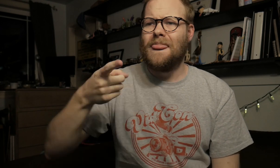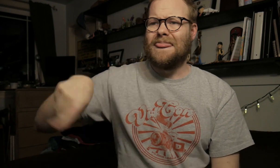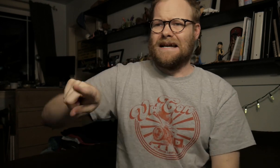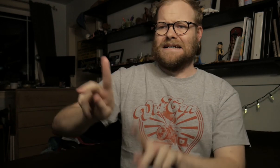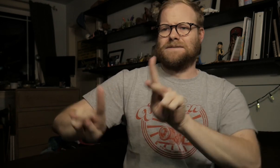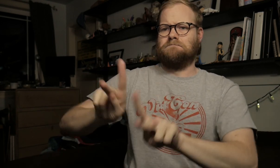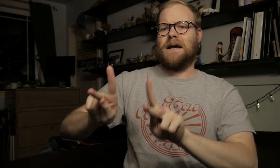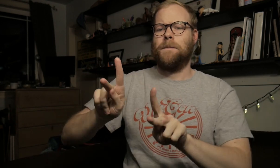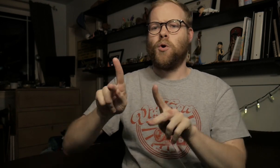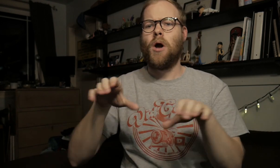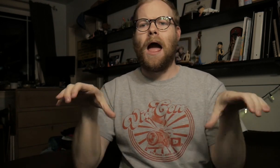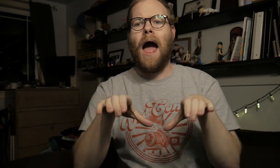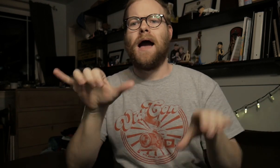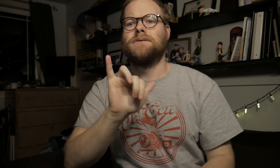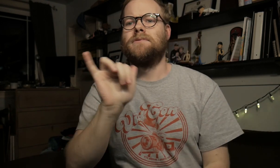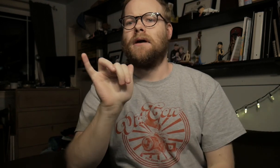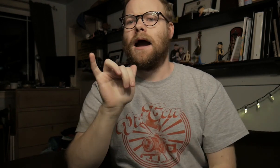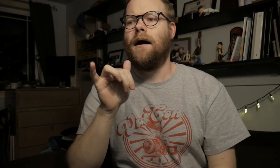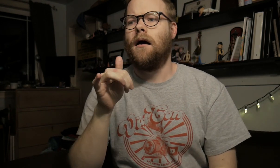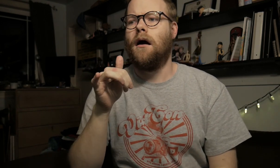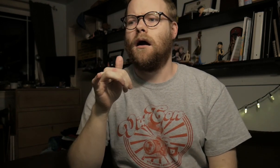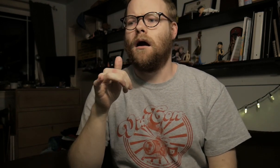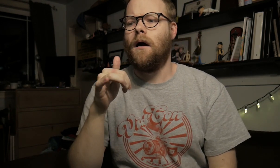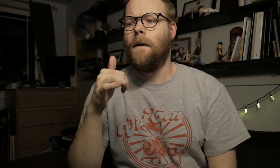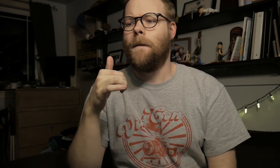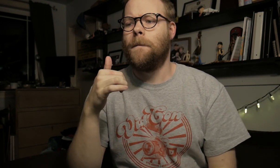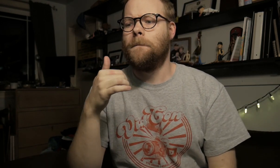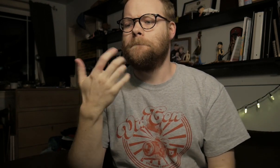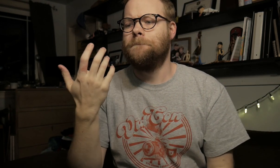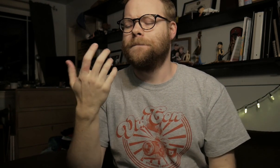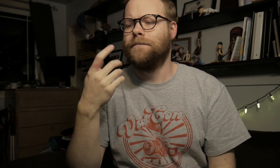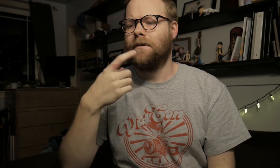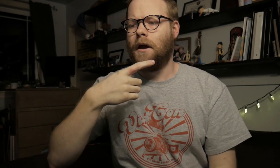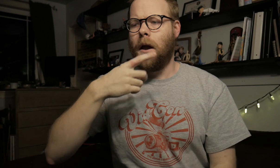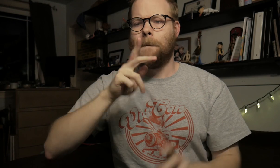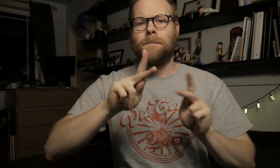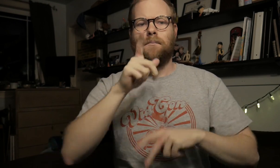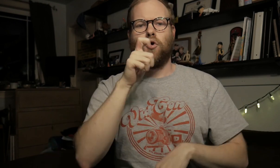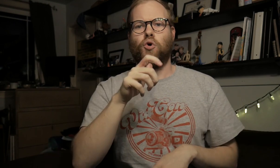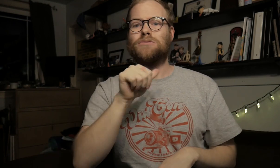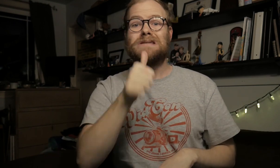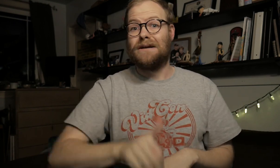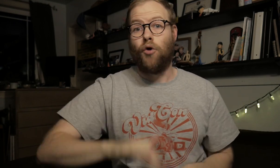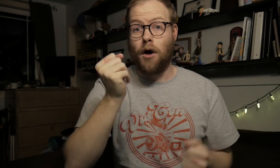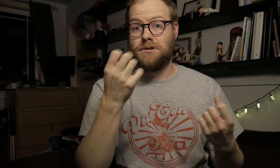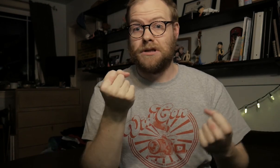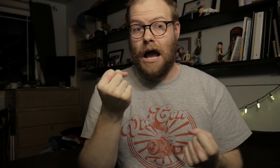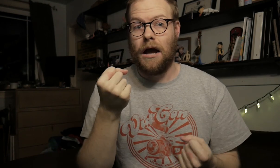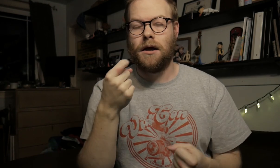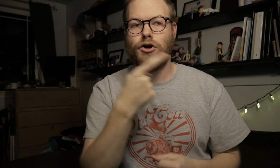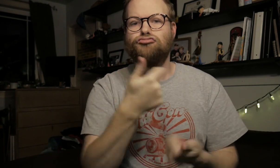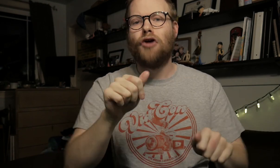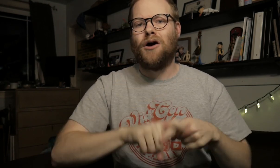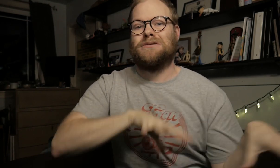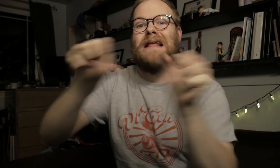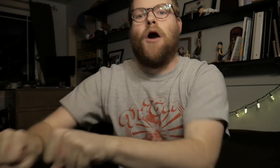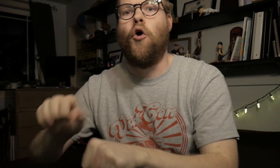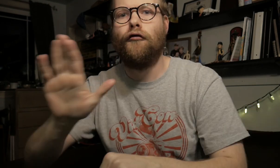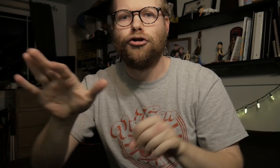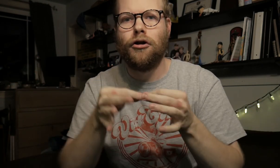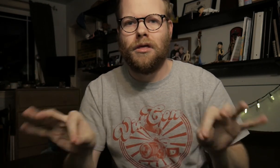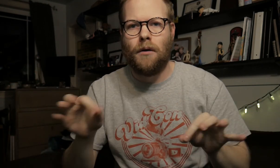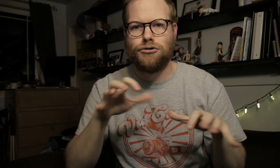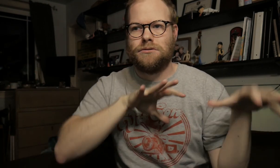These people act like people who didn't grow up signing are trying to take over their language,